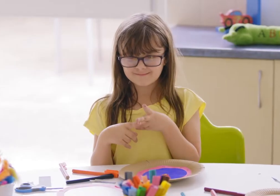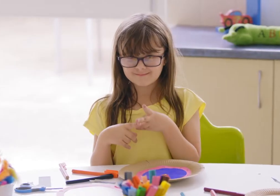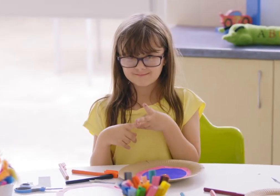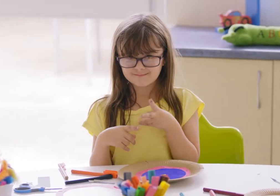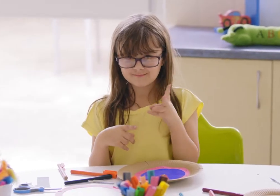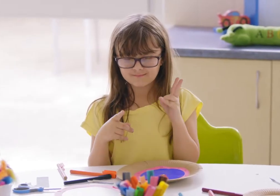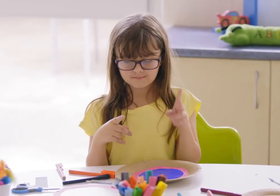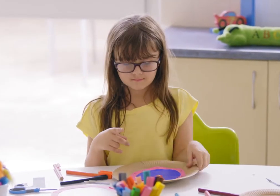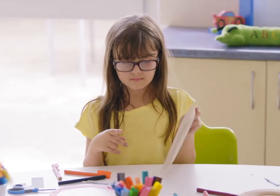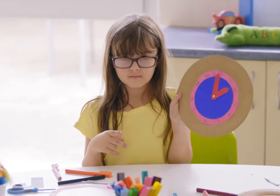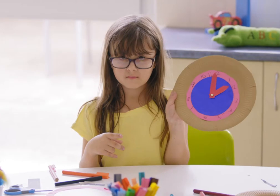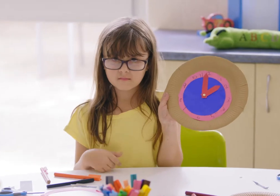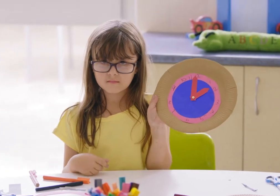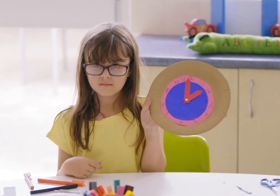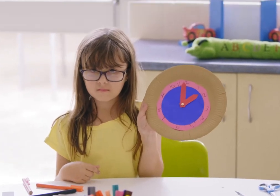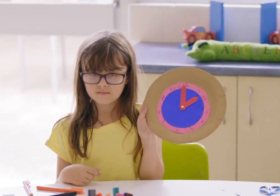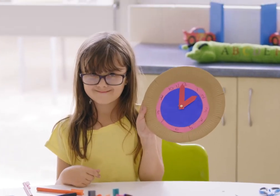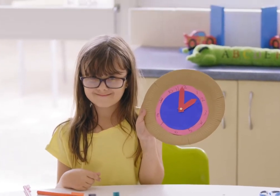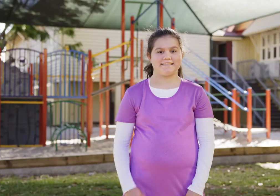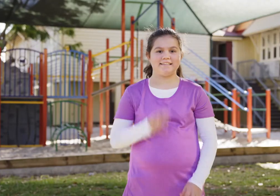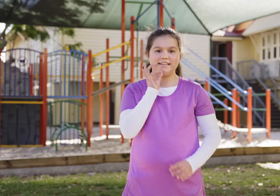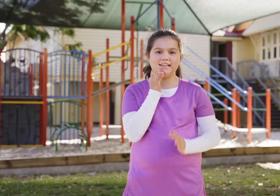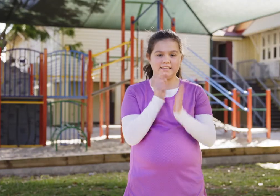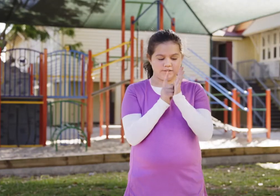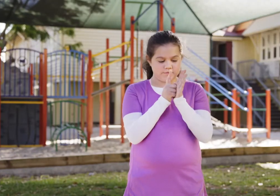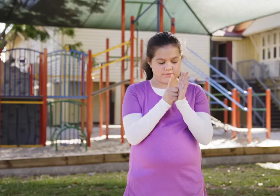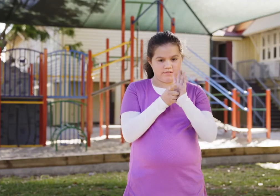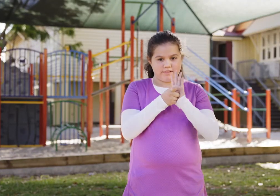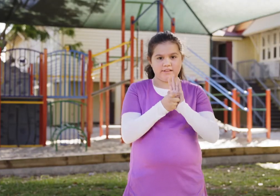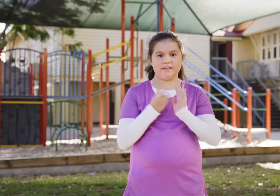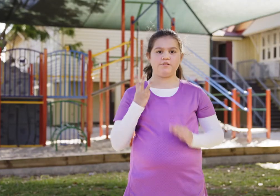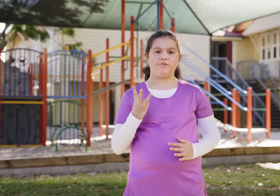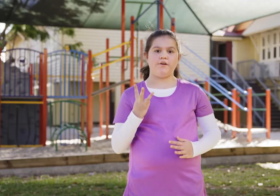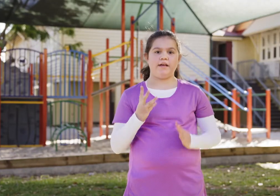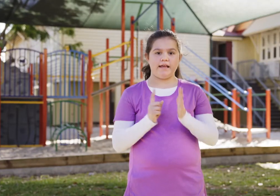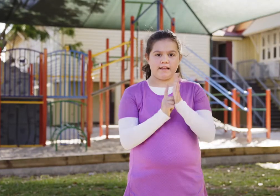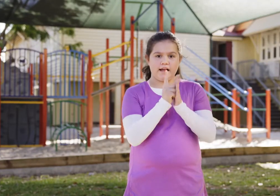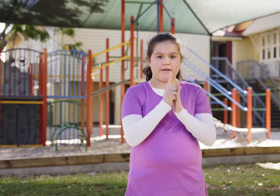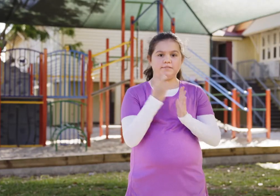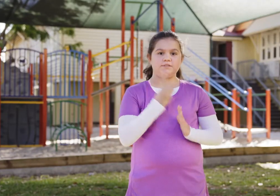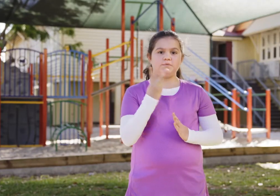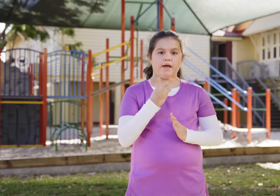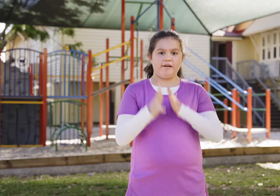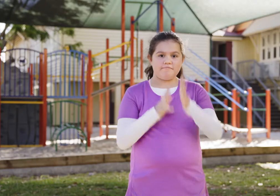2 o'clock. The little hand is at the 3 and the big hand is at the 12,